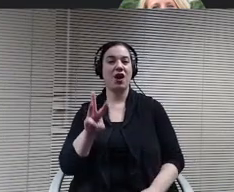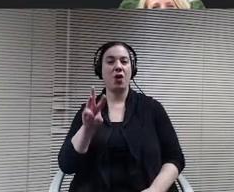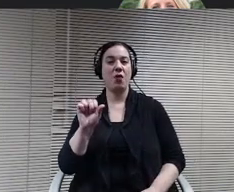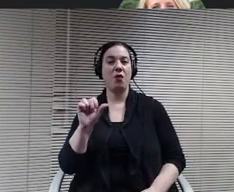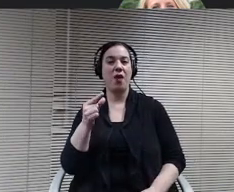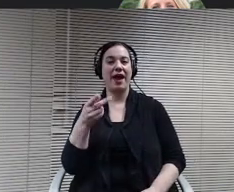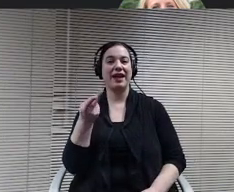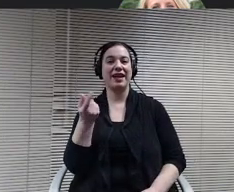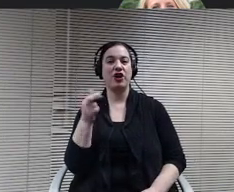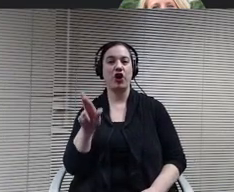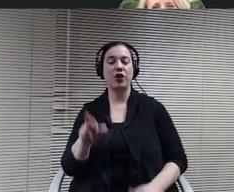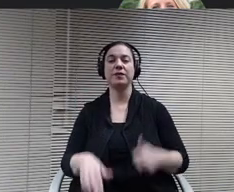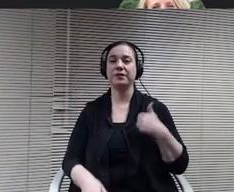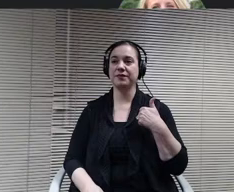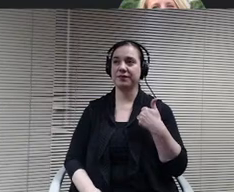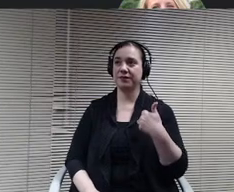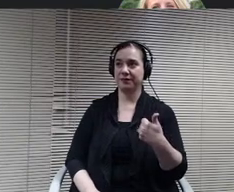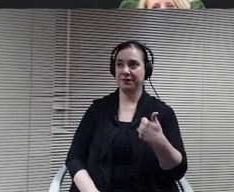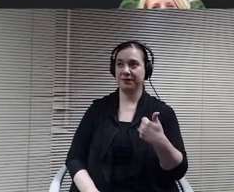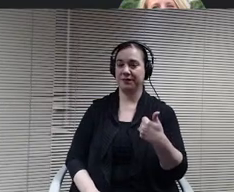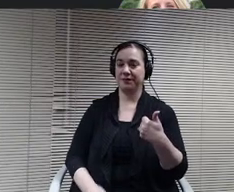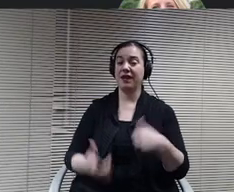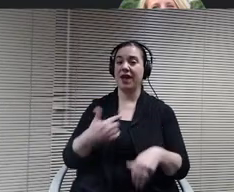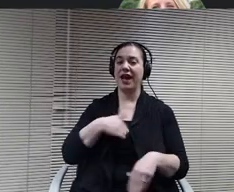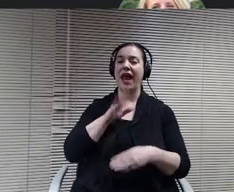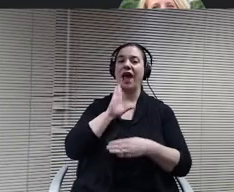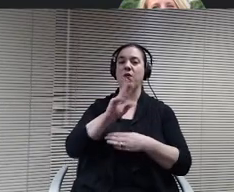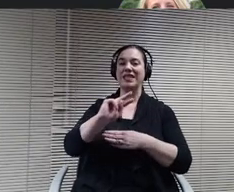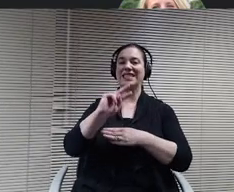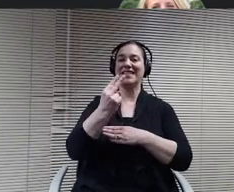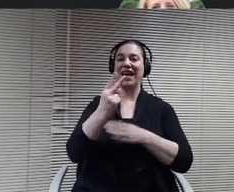Hi and I will second the motion. Oh did I forget that?